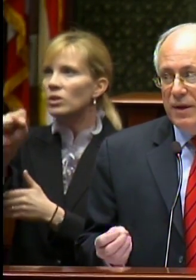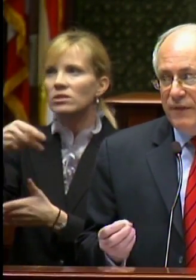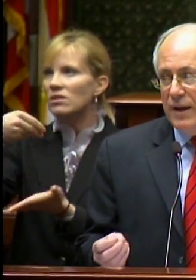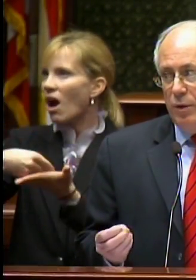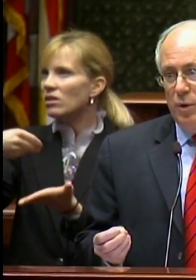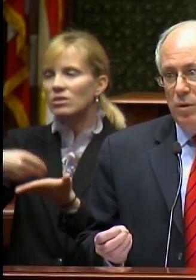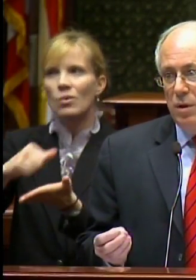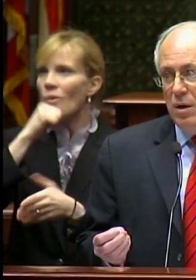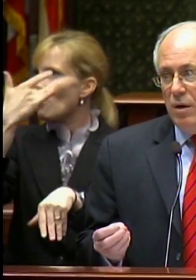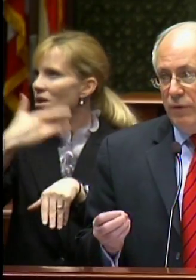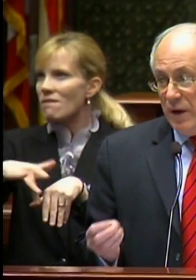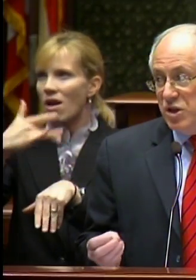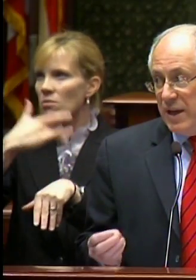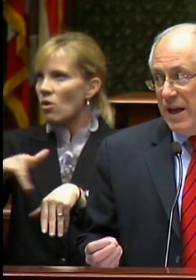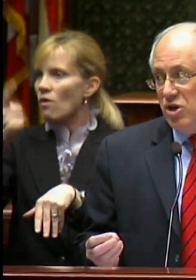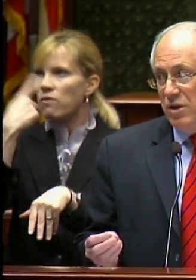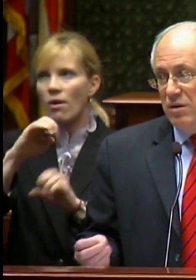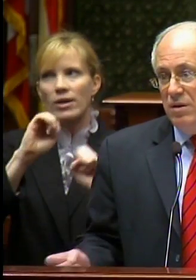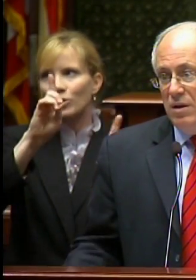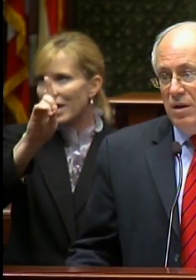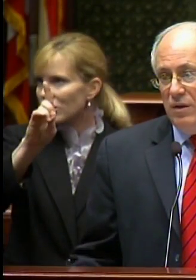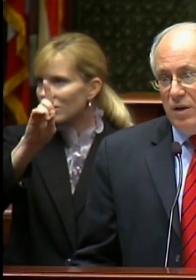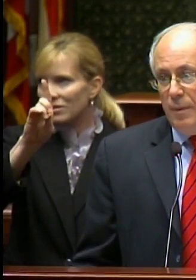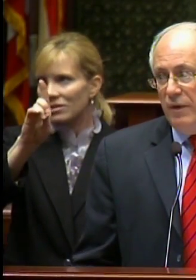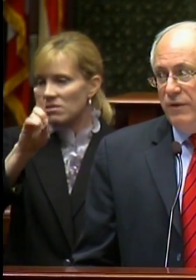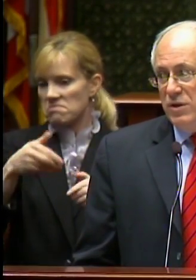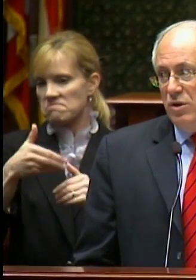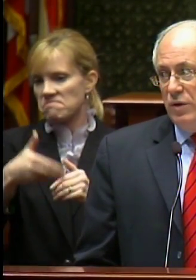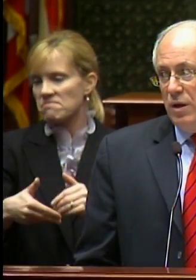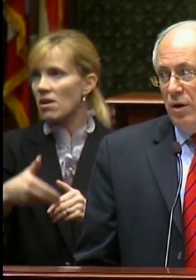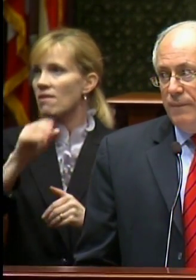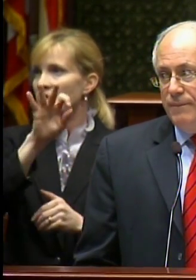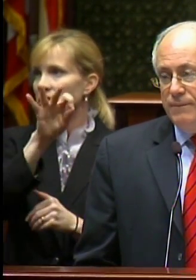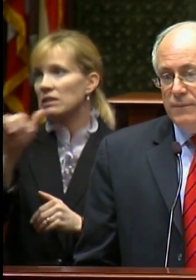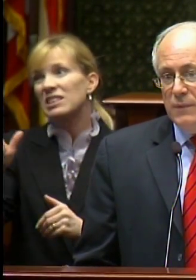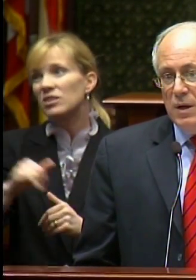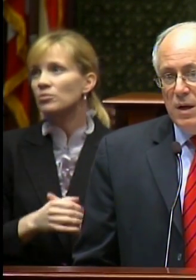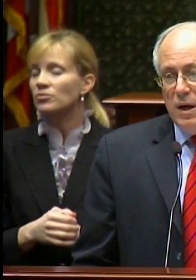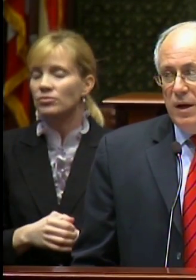be available for education in the coming fiscal year.